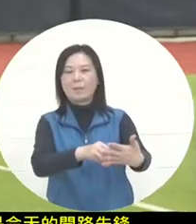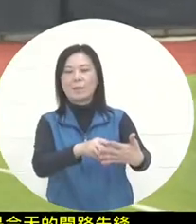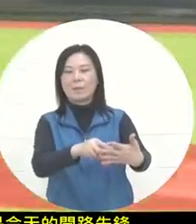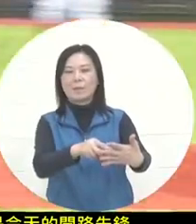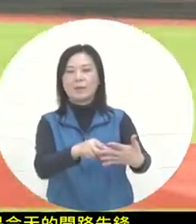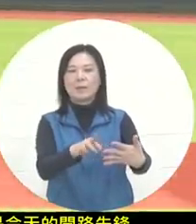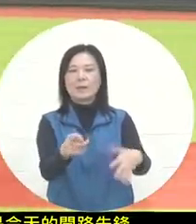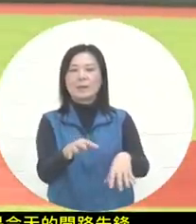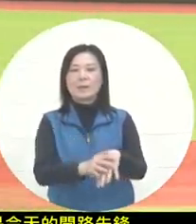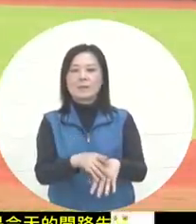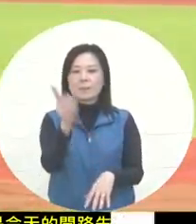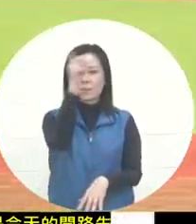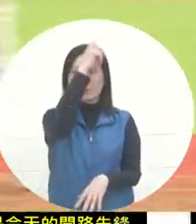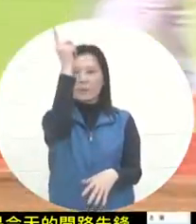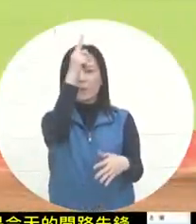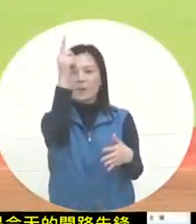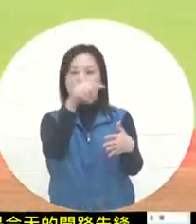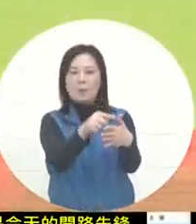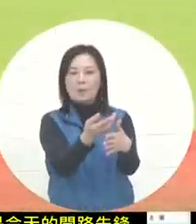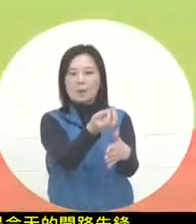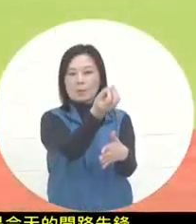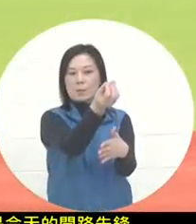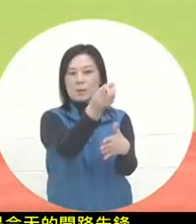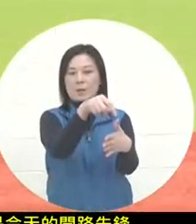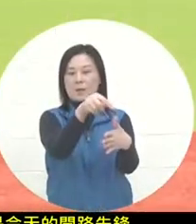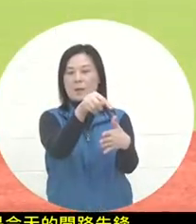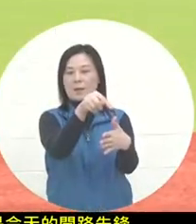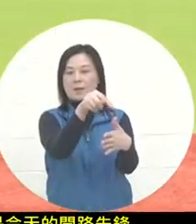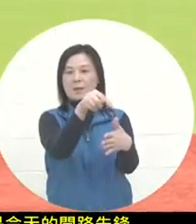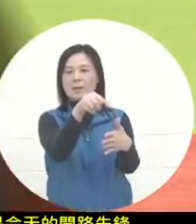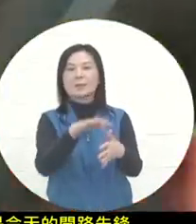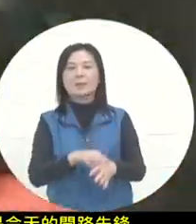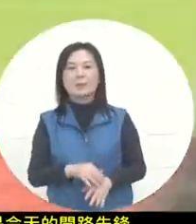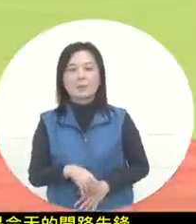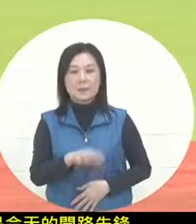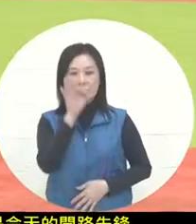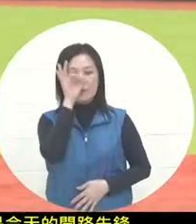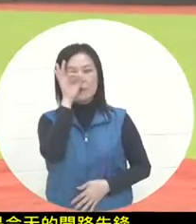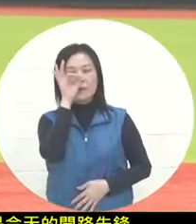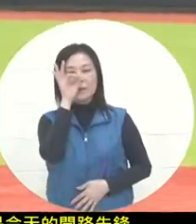hit the one above the punching wall. It looked like